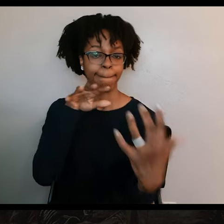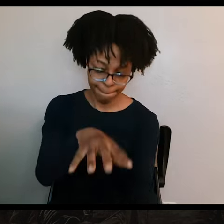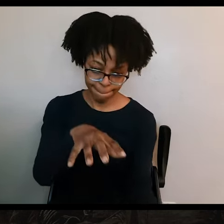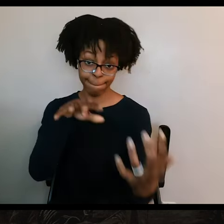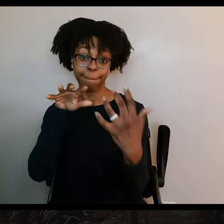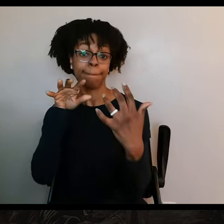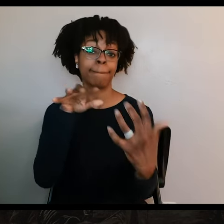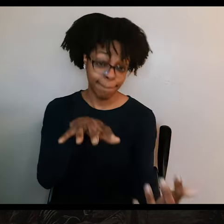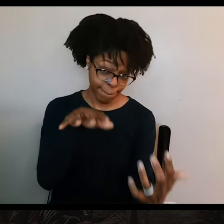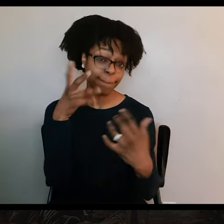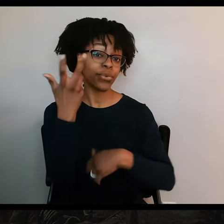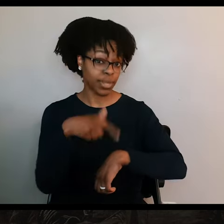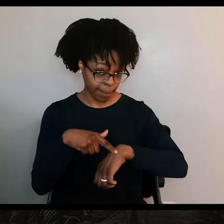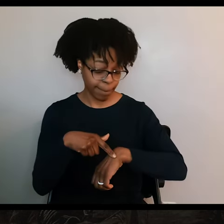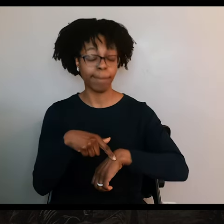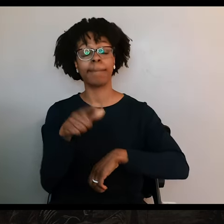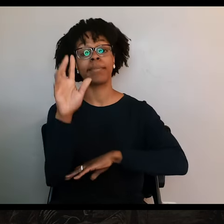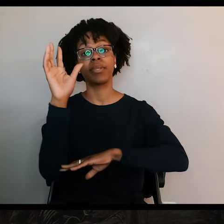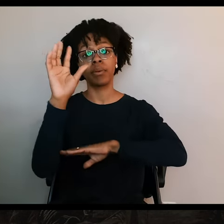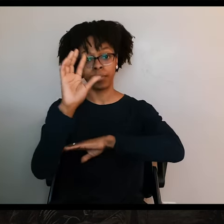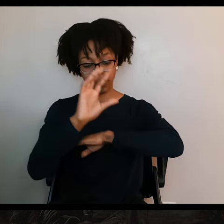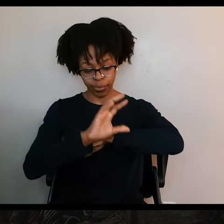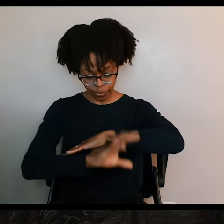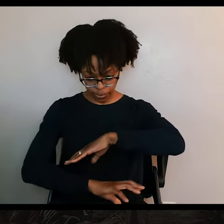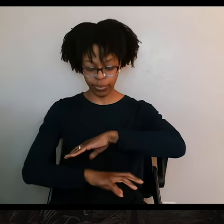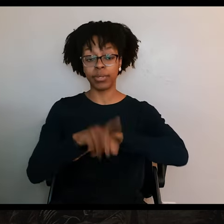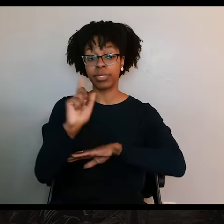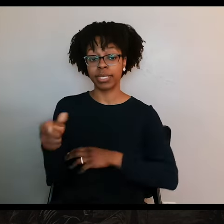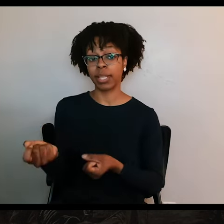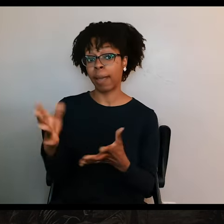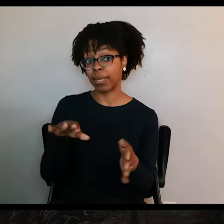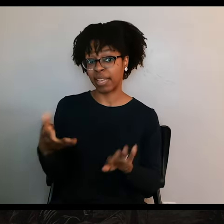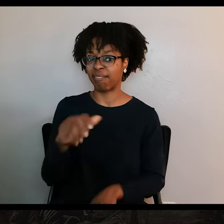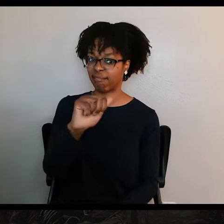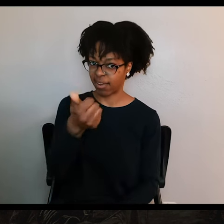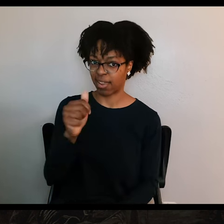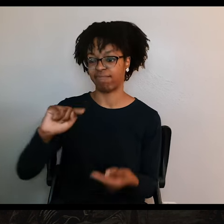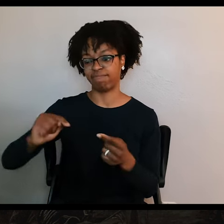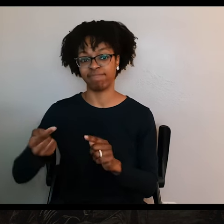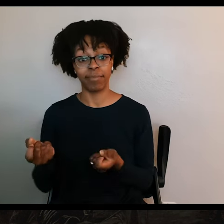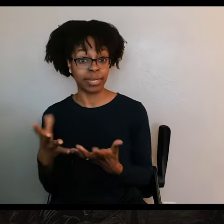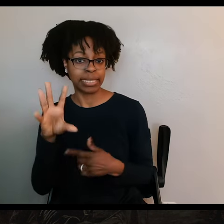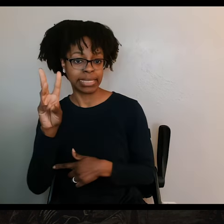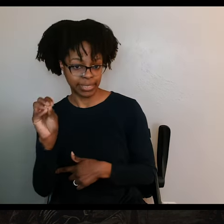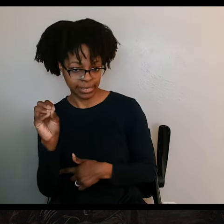When night fell, and it was too dark to shoot anymore, the Texans found they had lost 10 dead and 60 wounded, including Fannin.